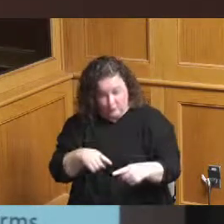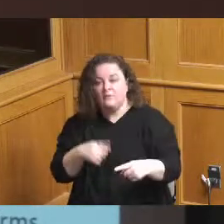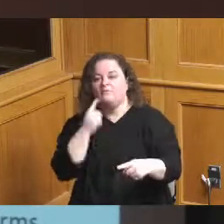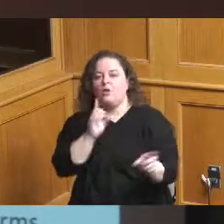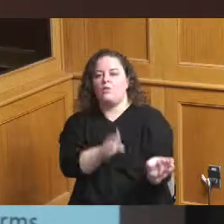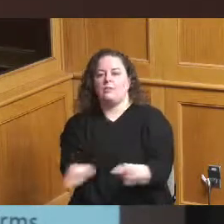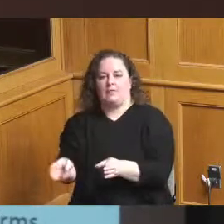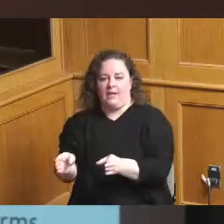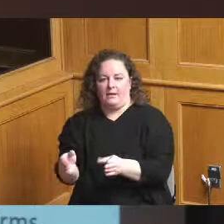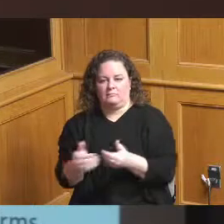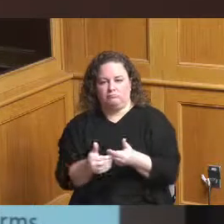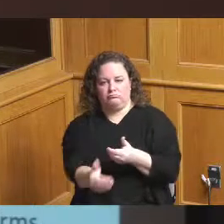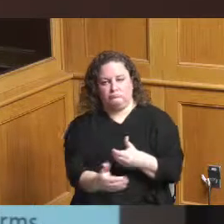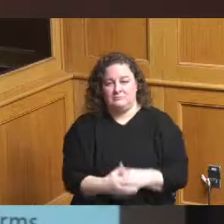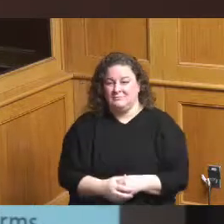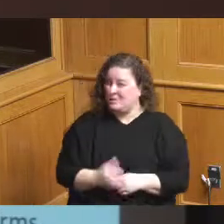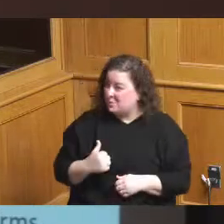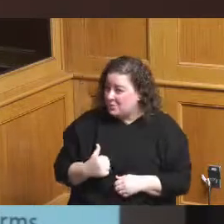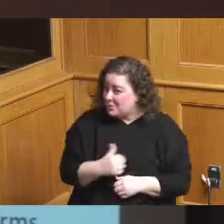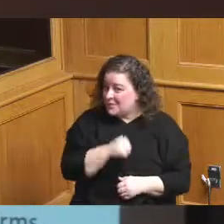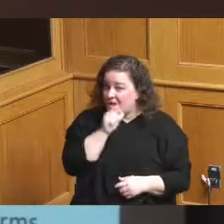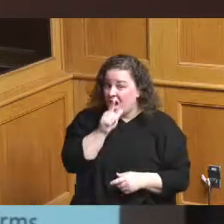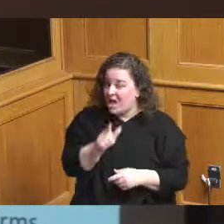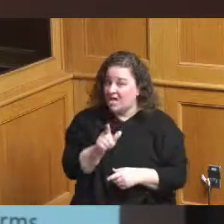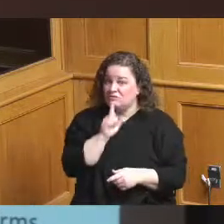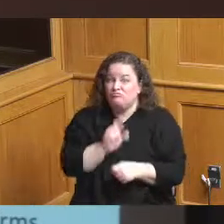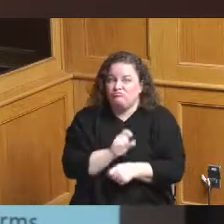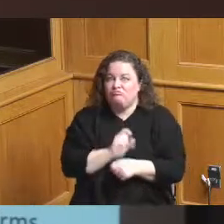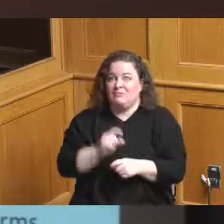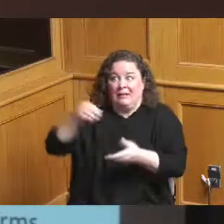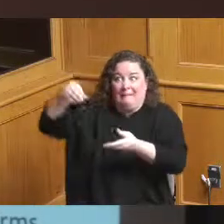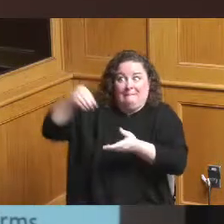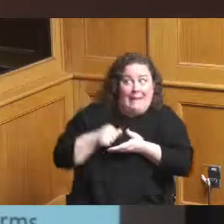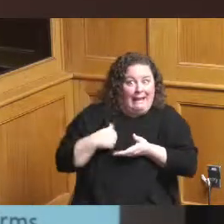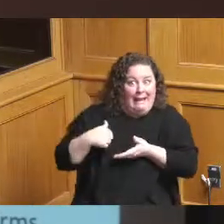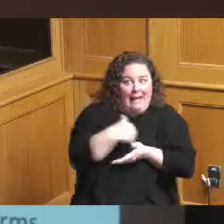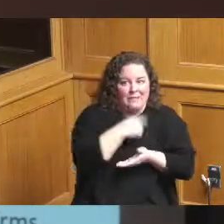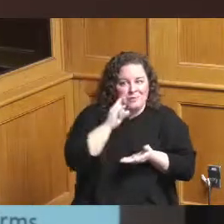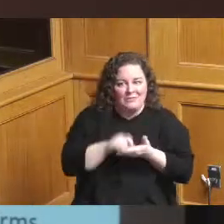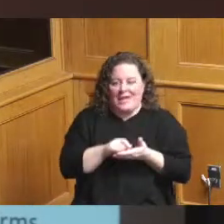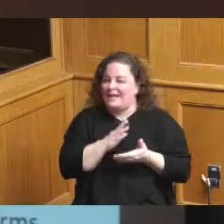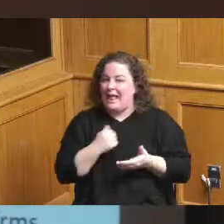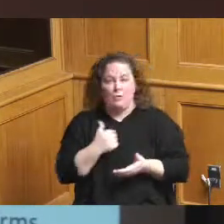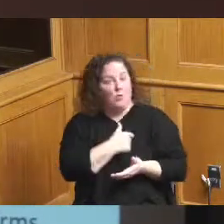we're not actually getting paid and we're not looking to develop this ourselves or own any of